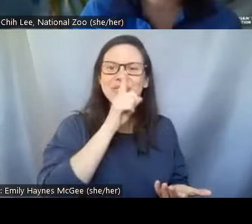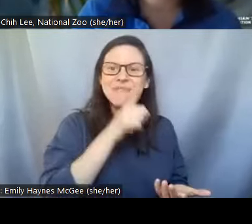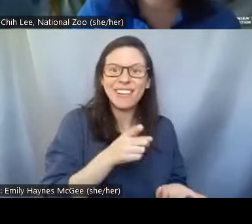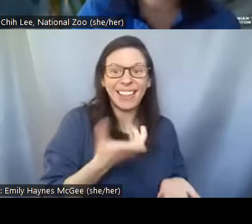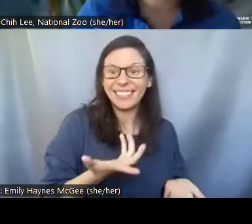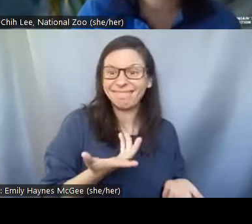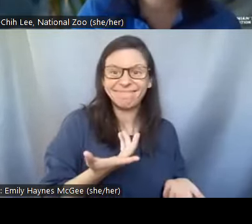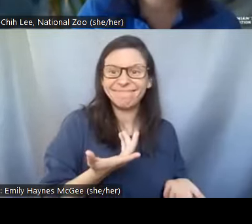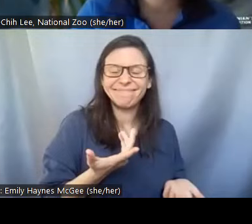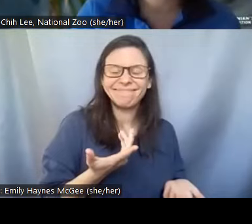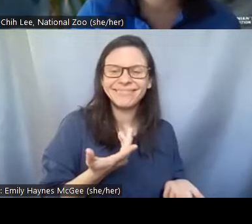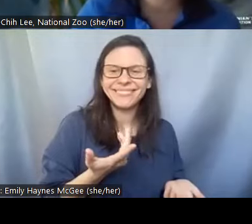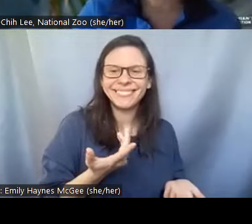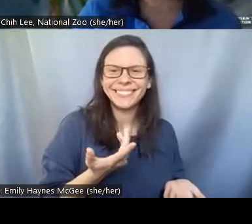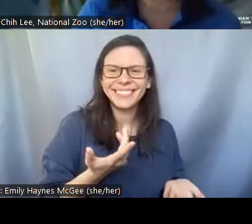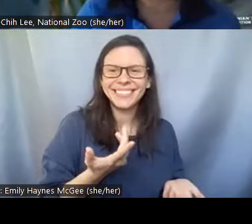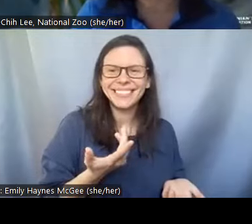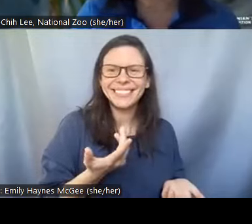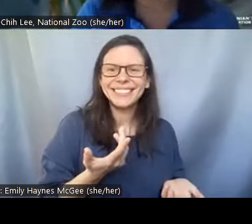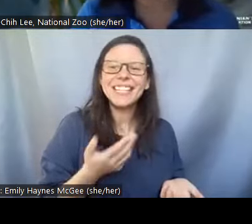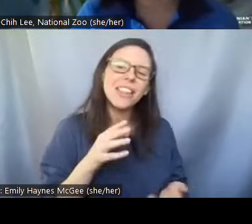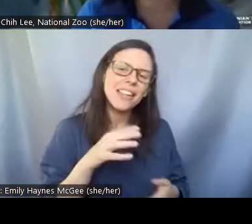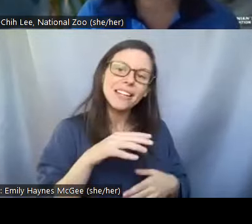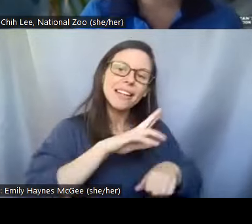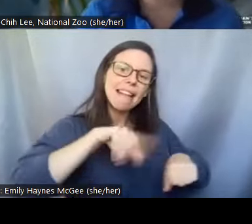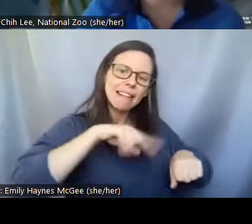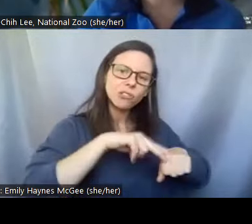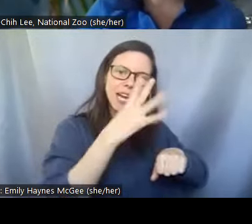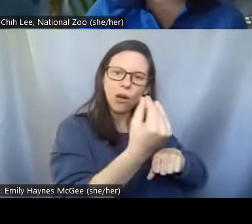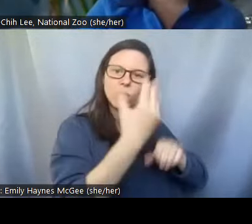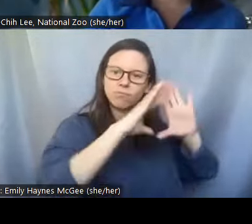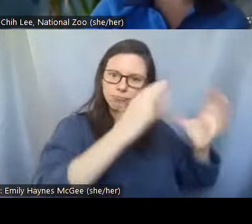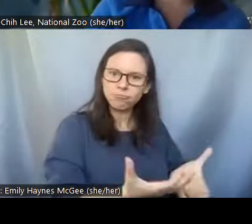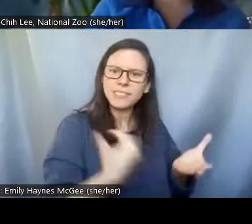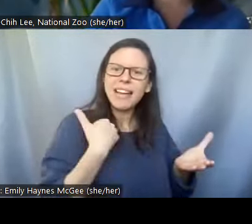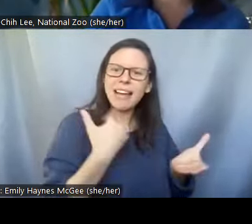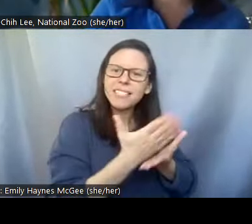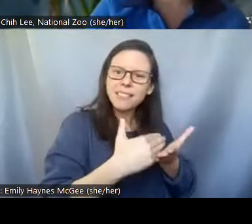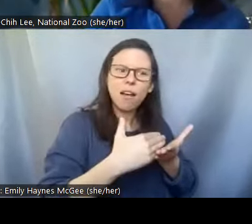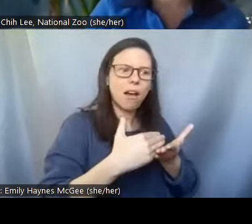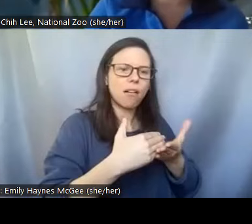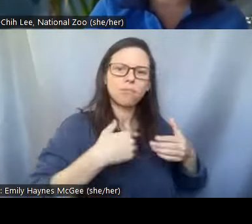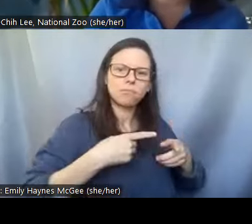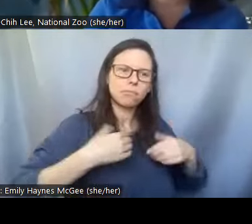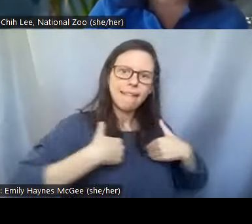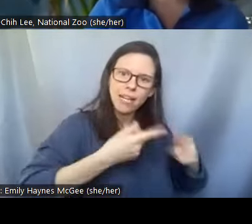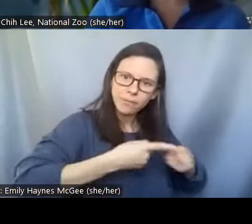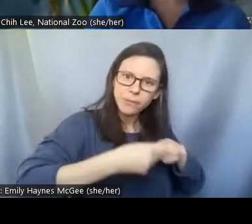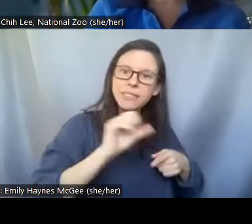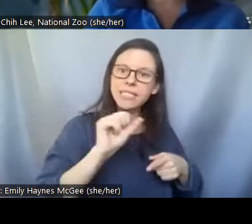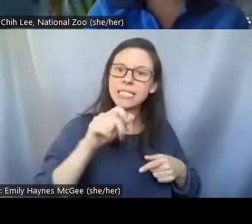some little organisms in nature. So there are some species that can actually tolerate really